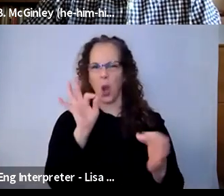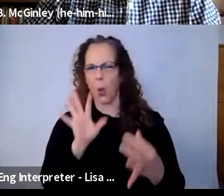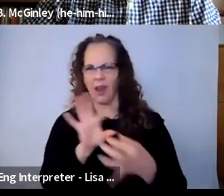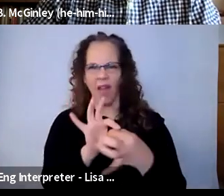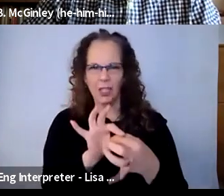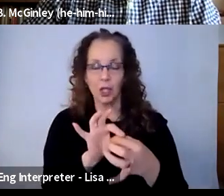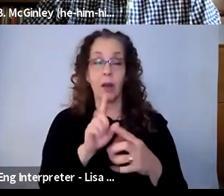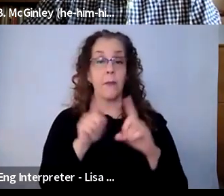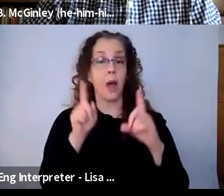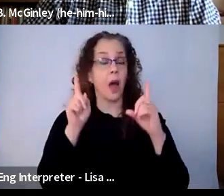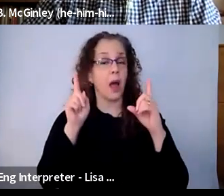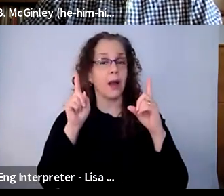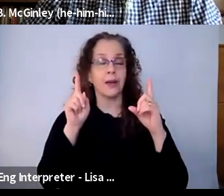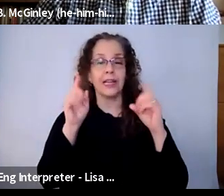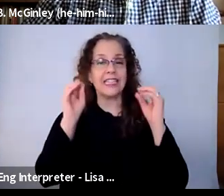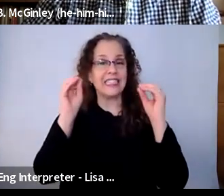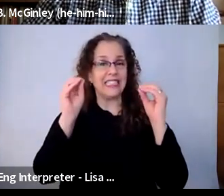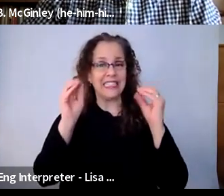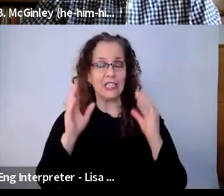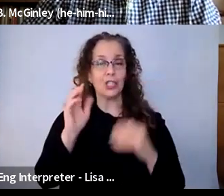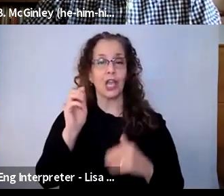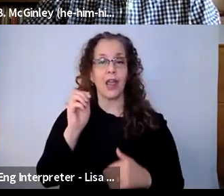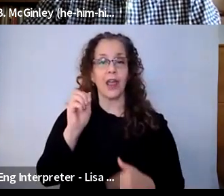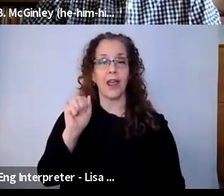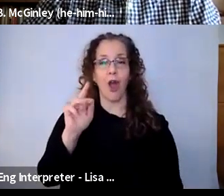creative people and amazing problem solvers and have been